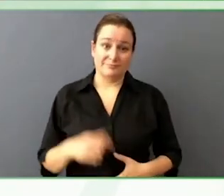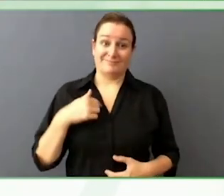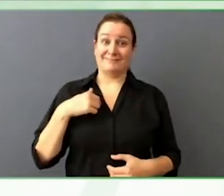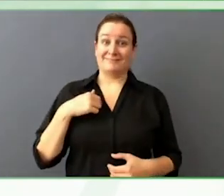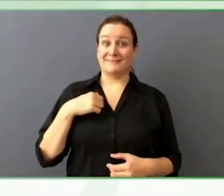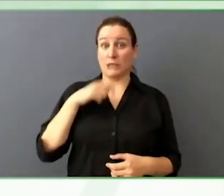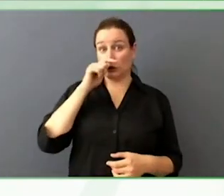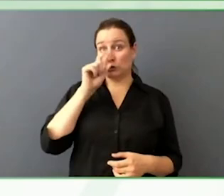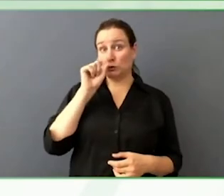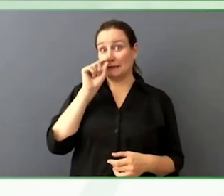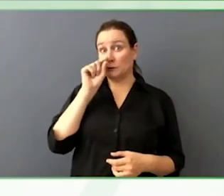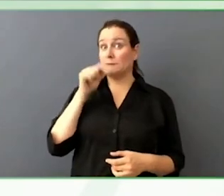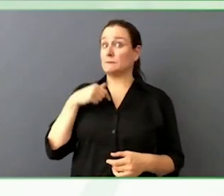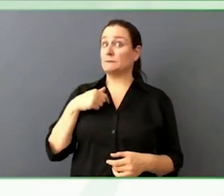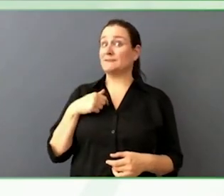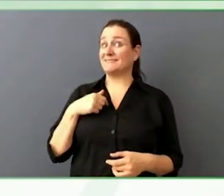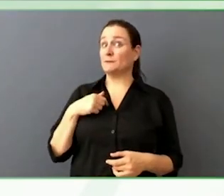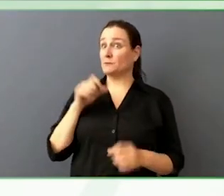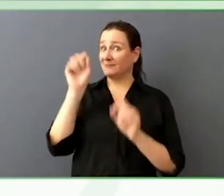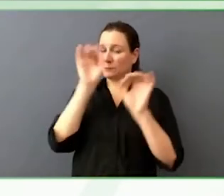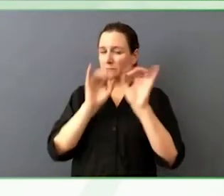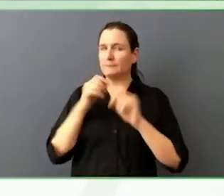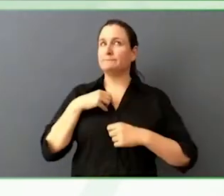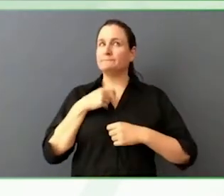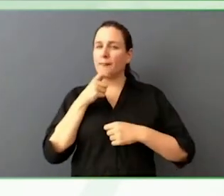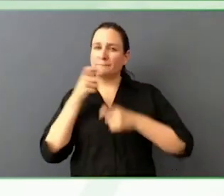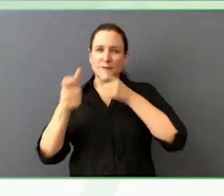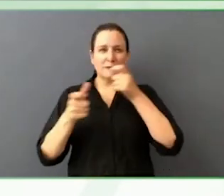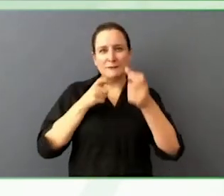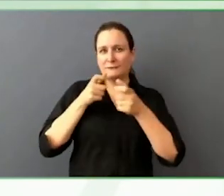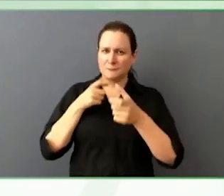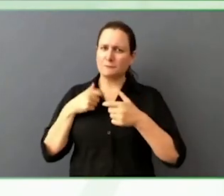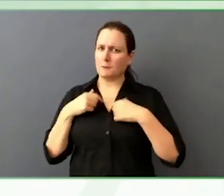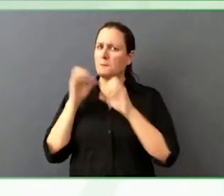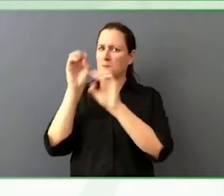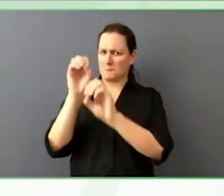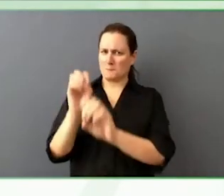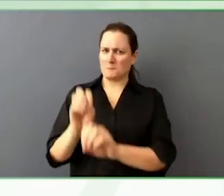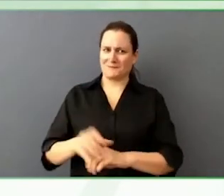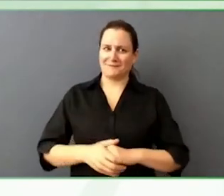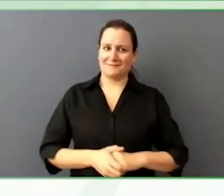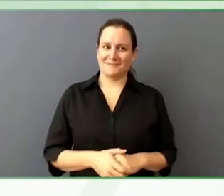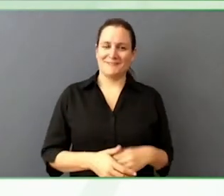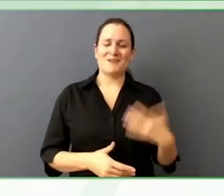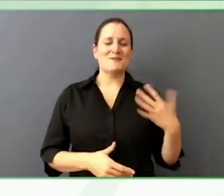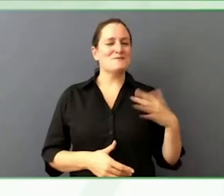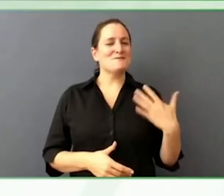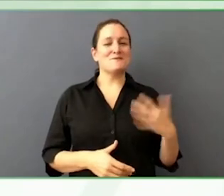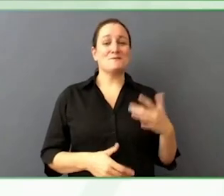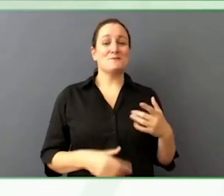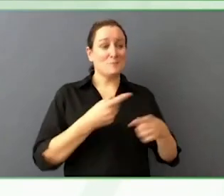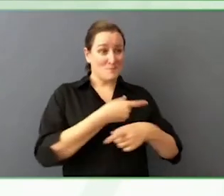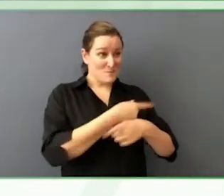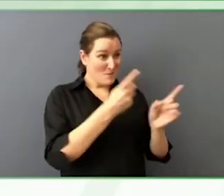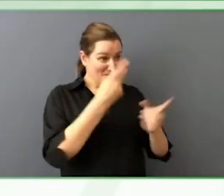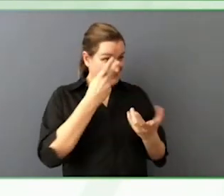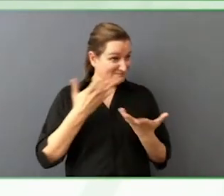Be it Twitter, be it mastodon, please reach out to him. Thank you for your time.